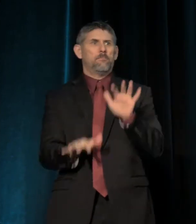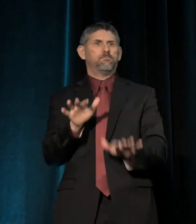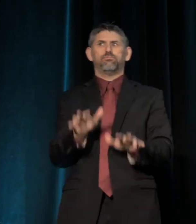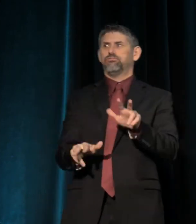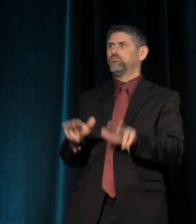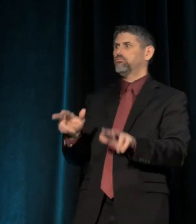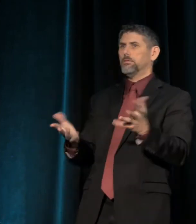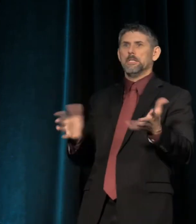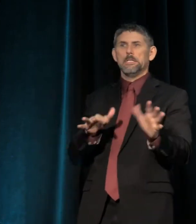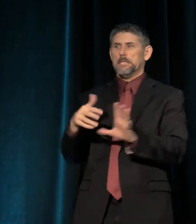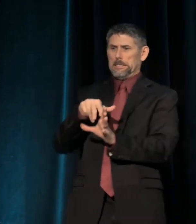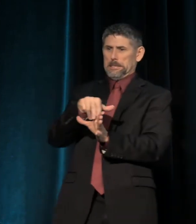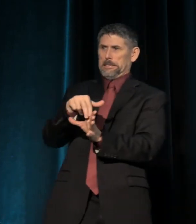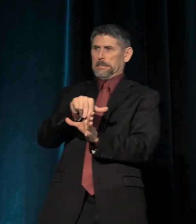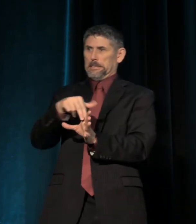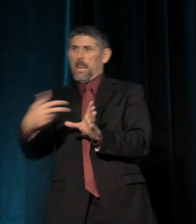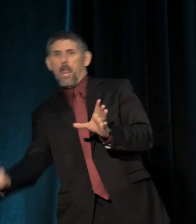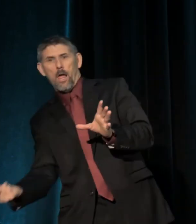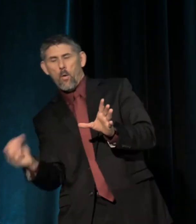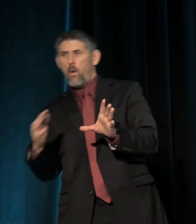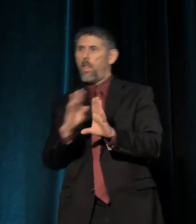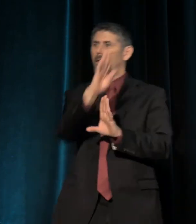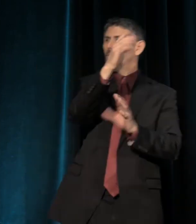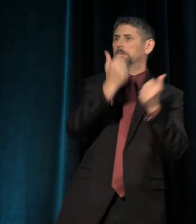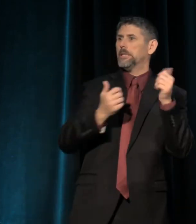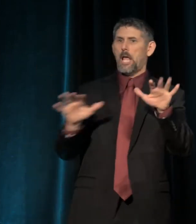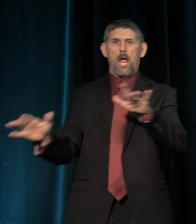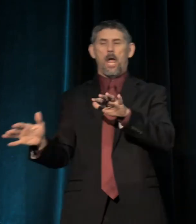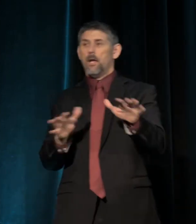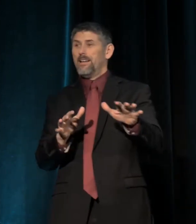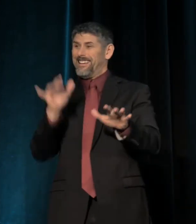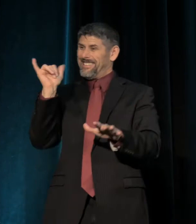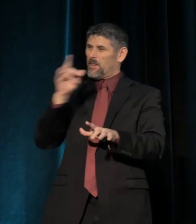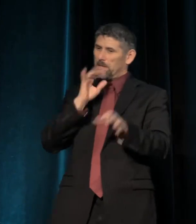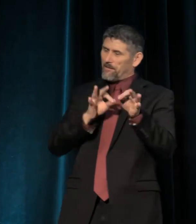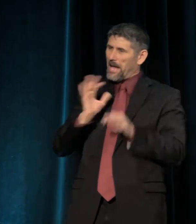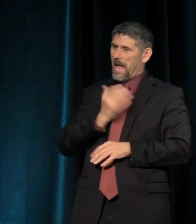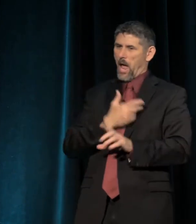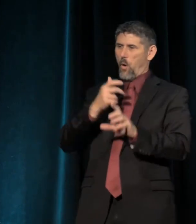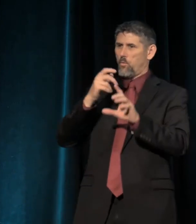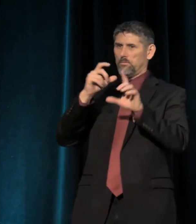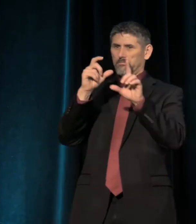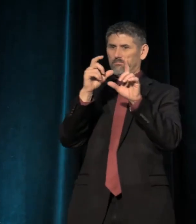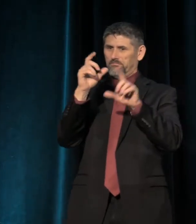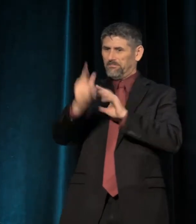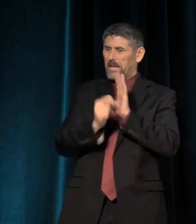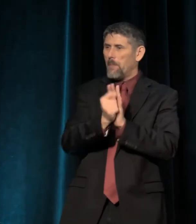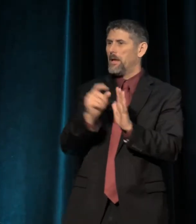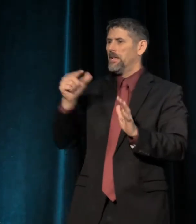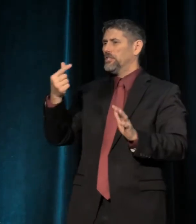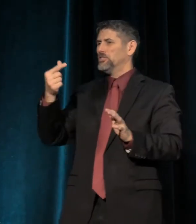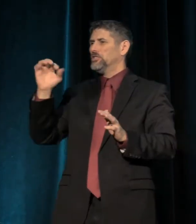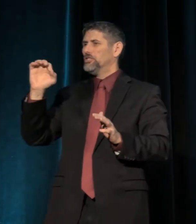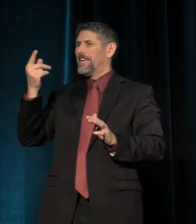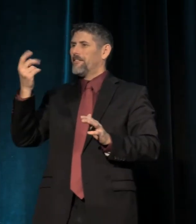Precarity defines our time, and the term gentrification is too small to understand what's really at work.